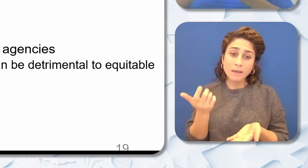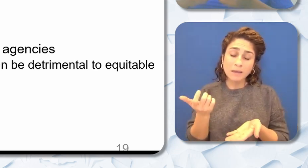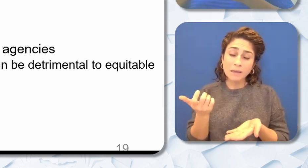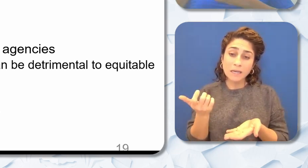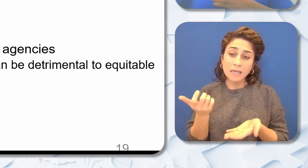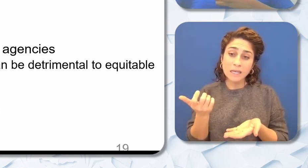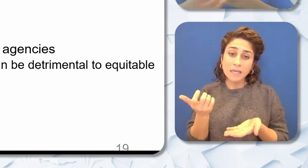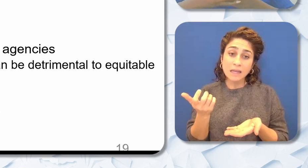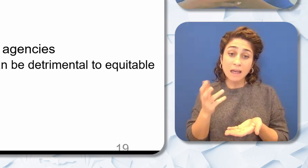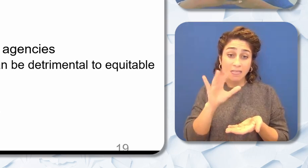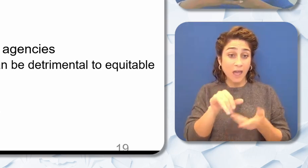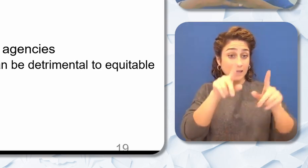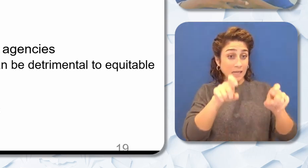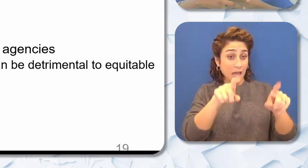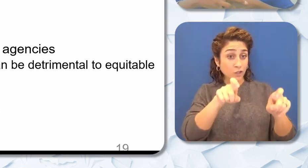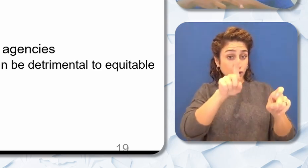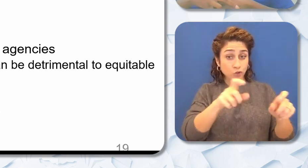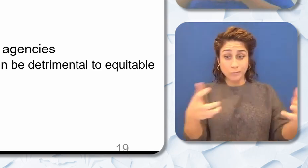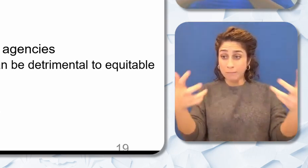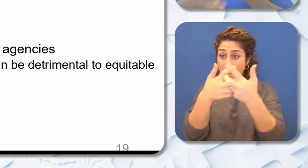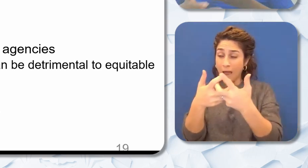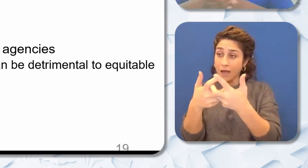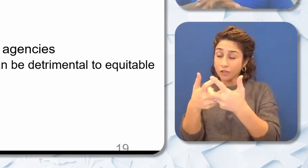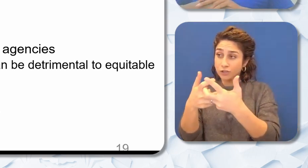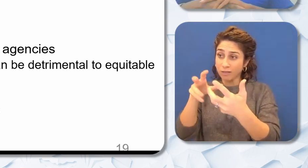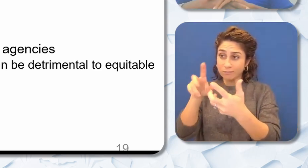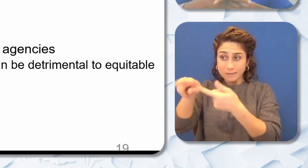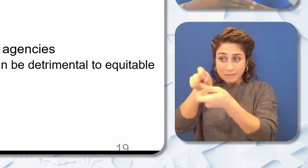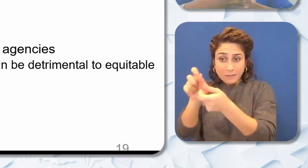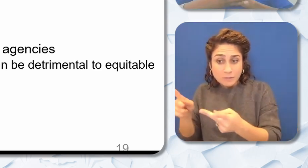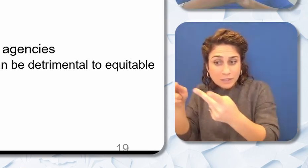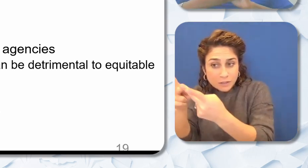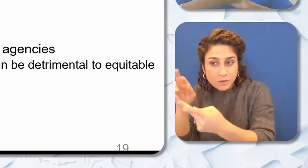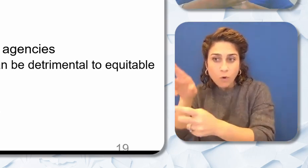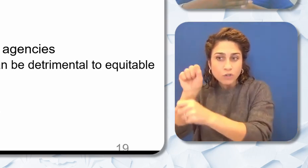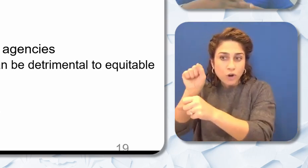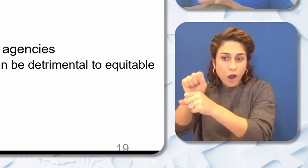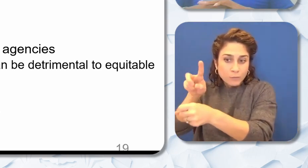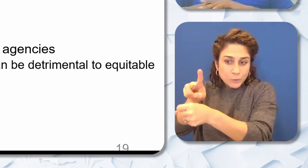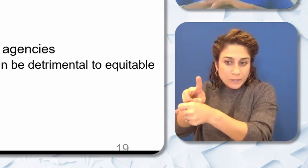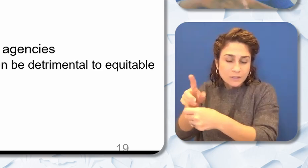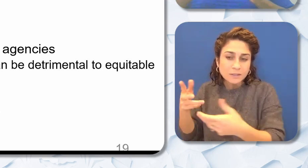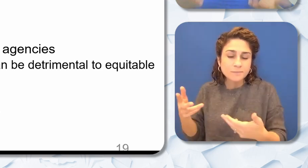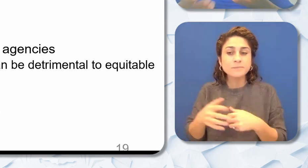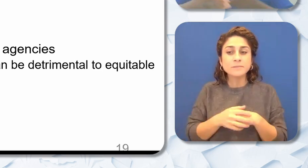positions and job duties. According to research assessments tend to introduce biases and lead